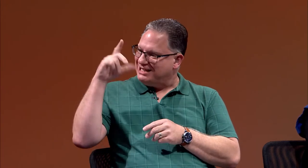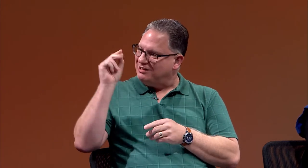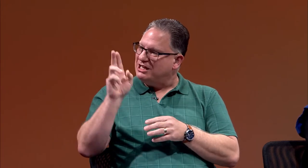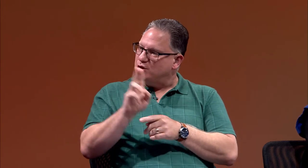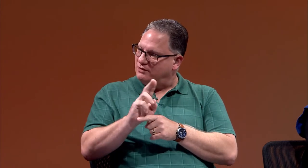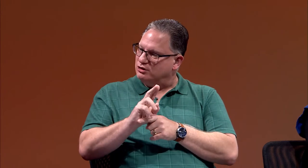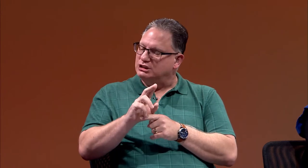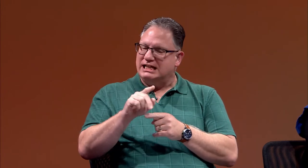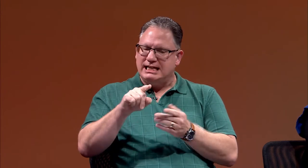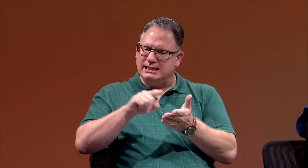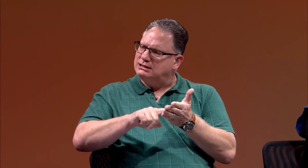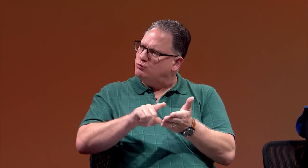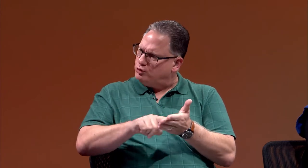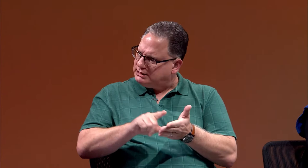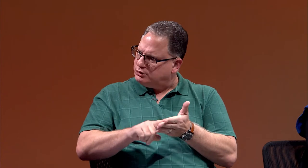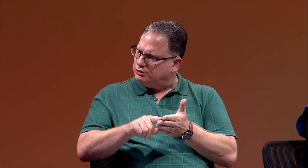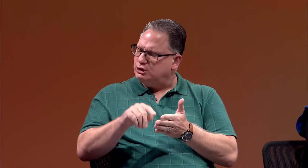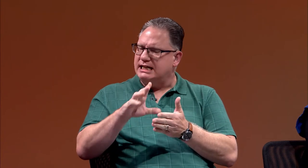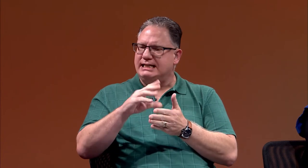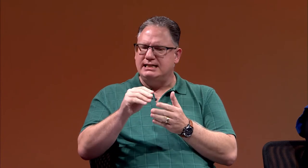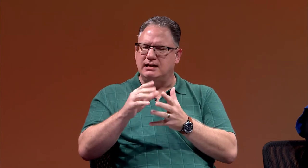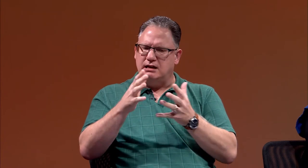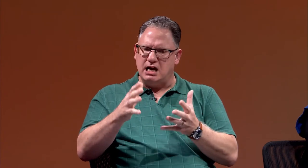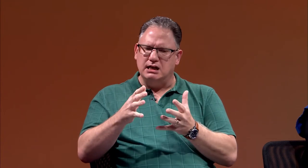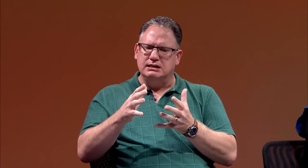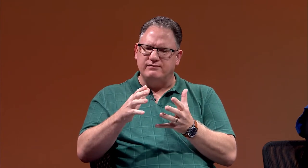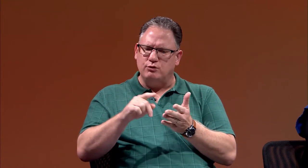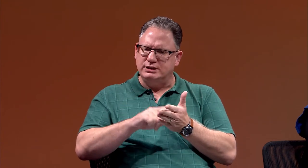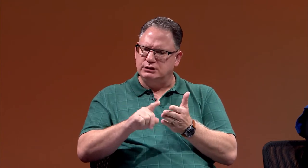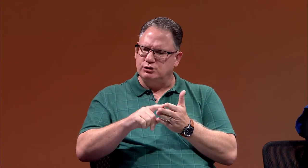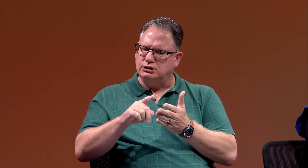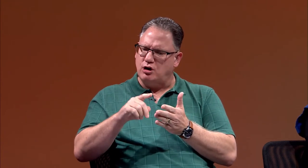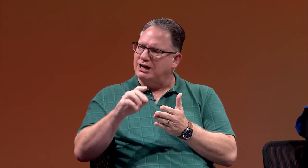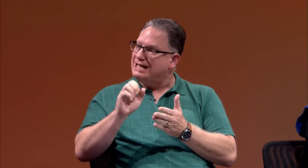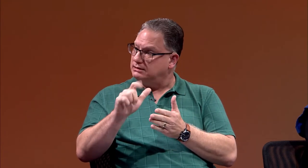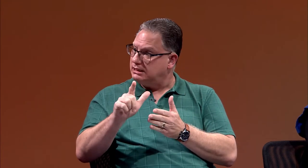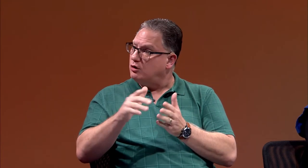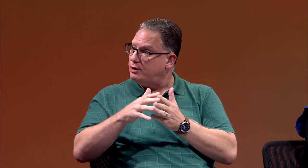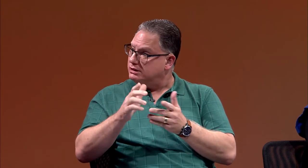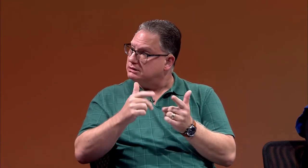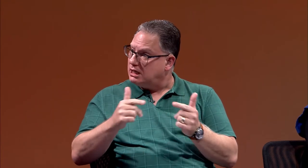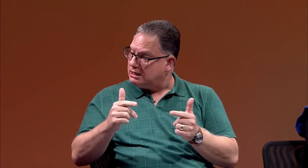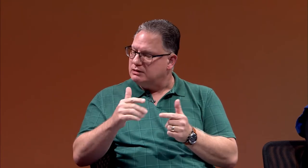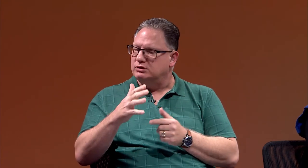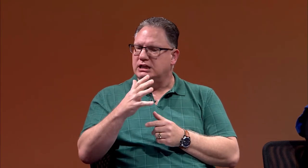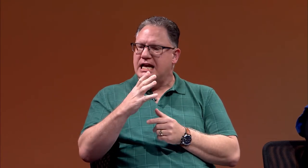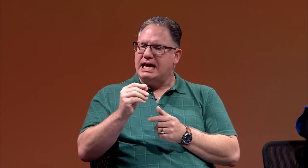at Gallaudet University. He did some research and he did a lot of research on ASL, American Sign Language,